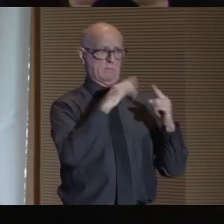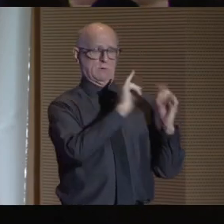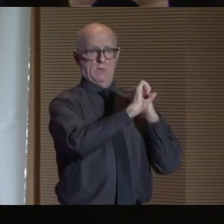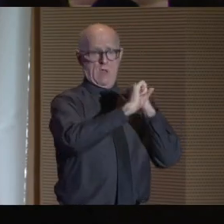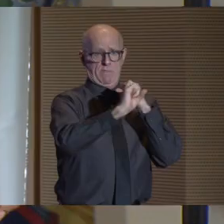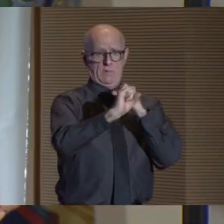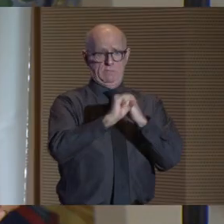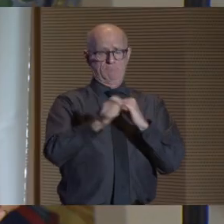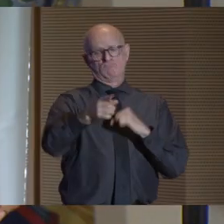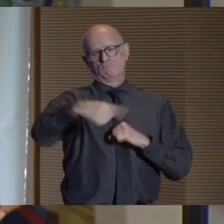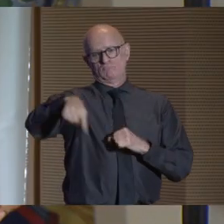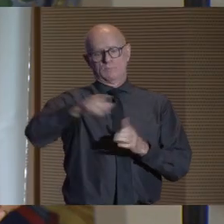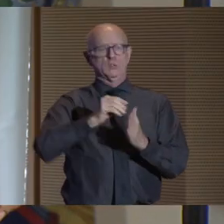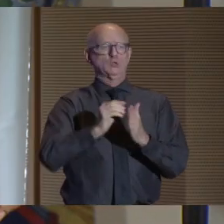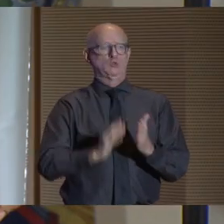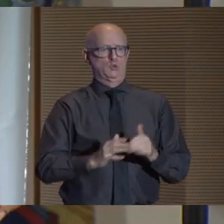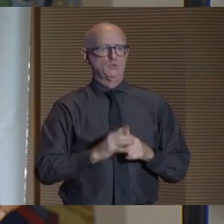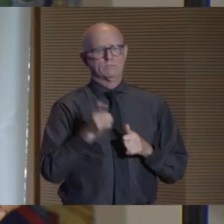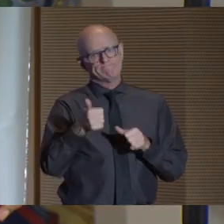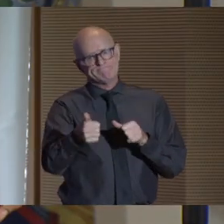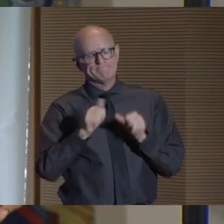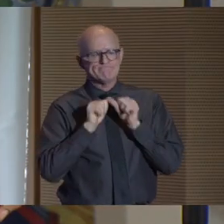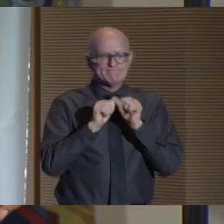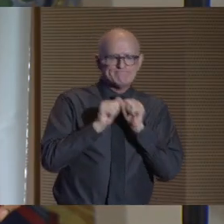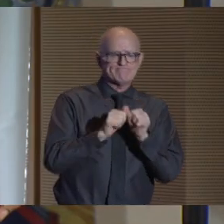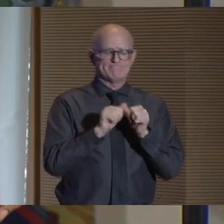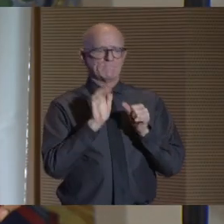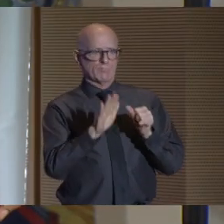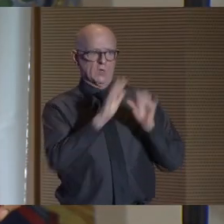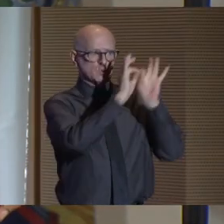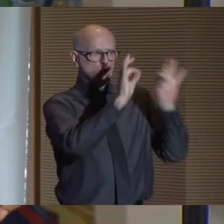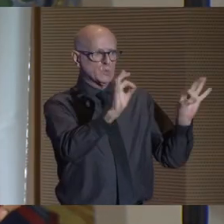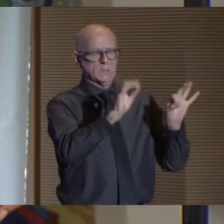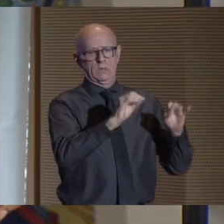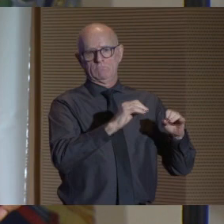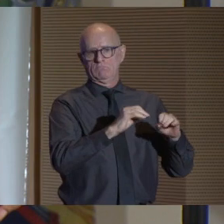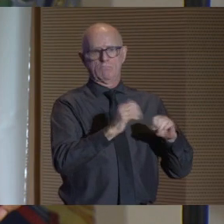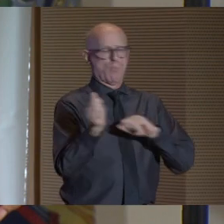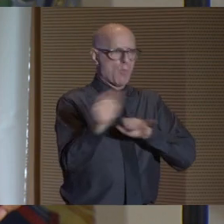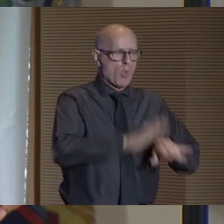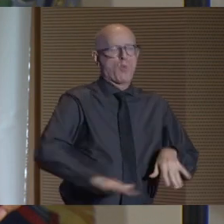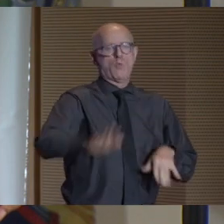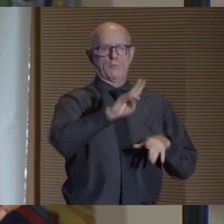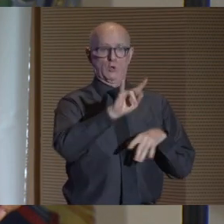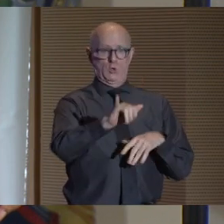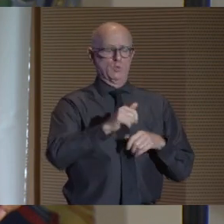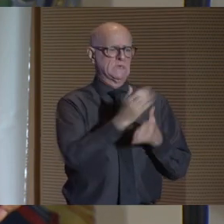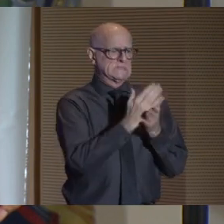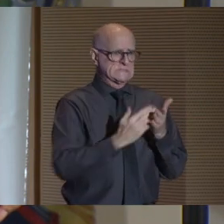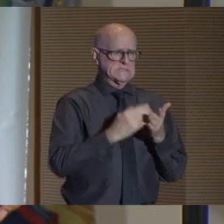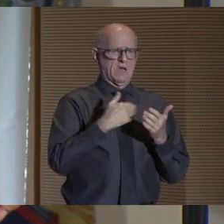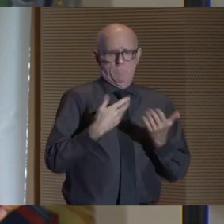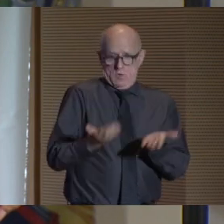are our students pursuing those degrees across our campuses. Some of them are here today.